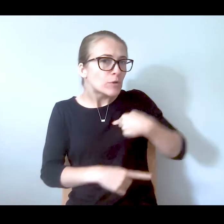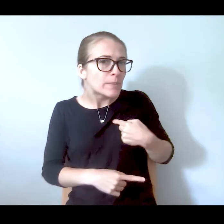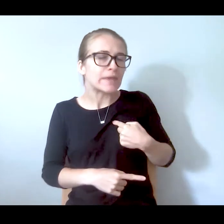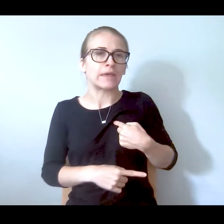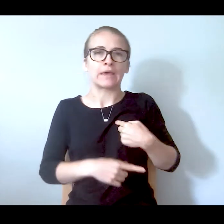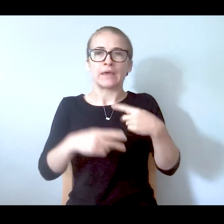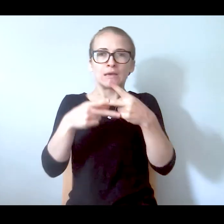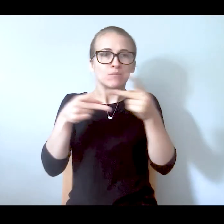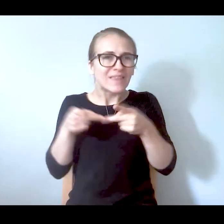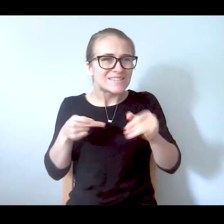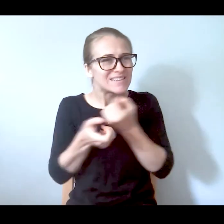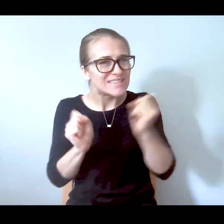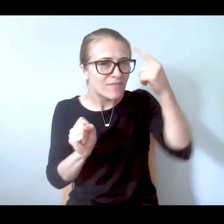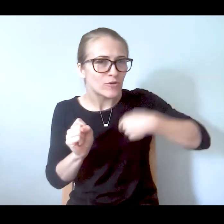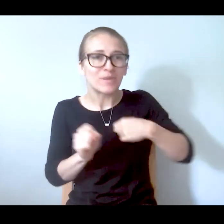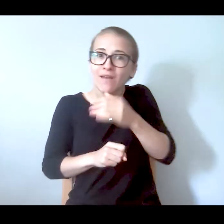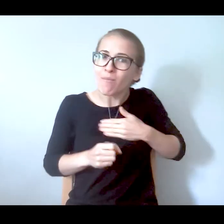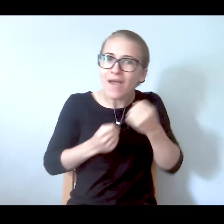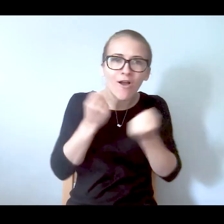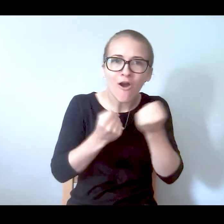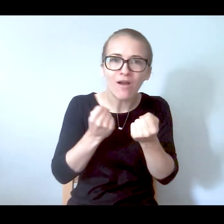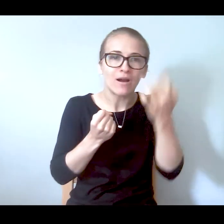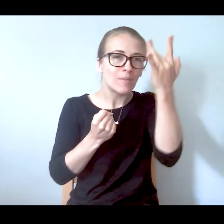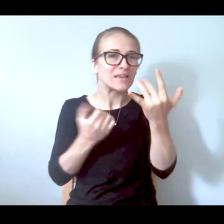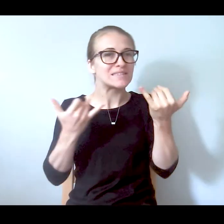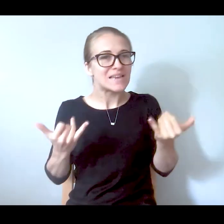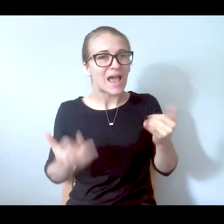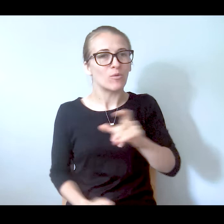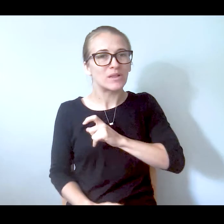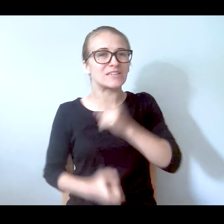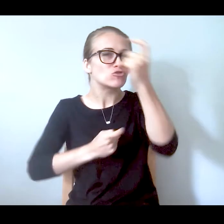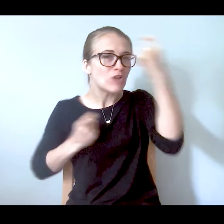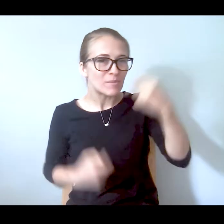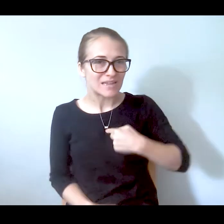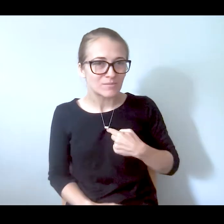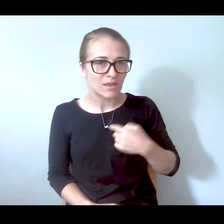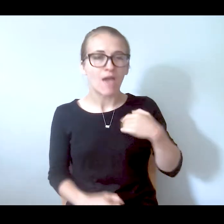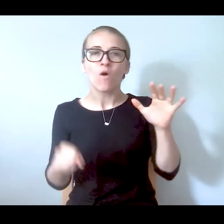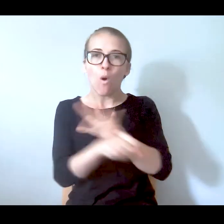because police now have traumatized me? So now we have the whole family traumatized. Now it's just me